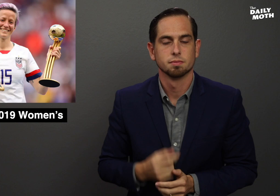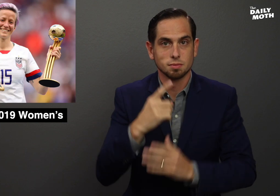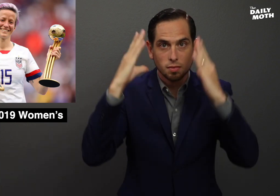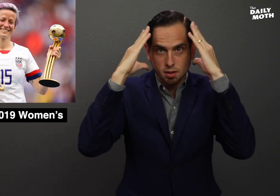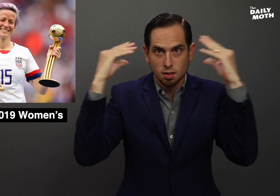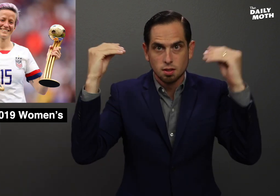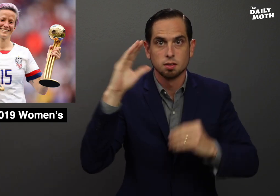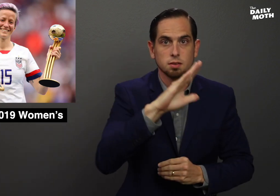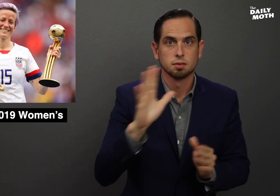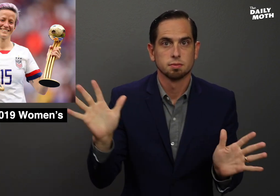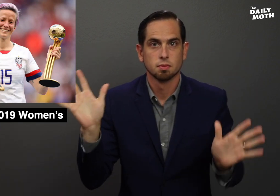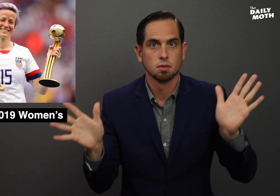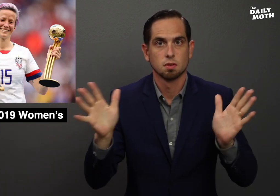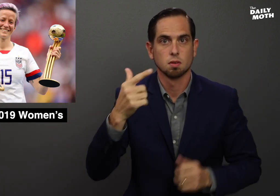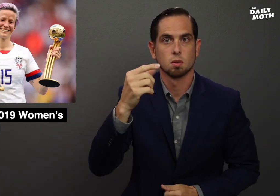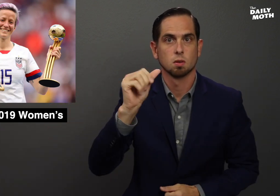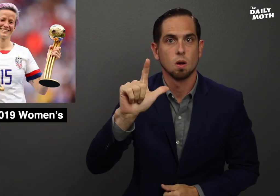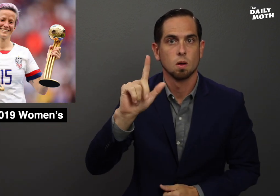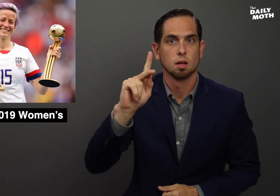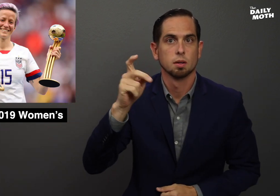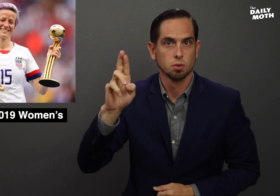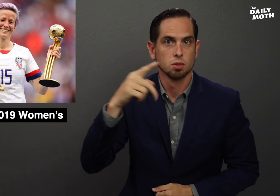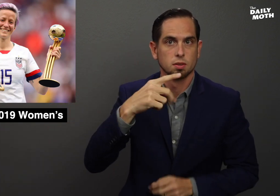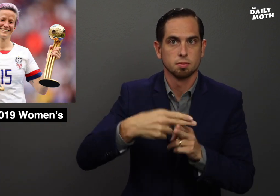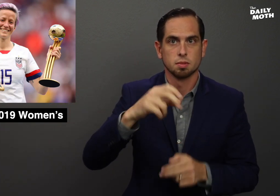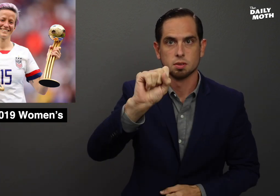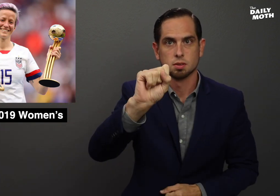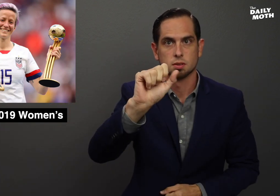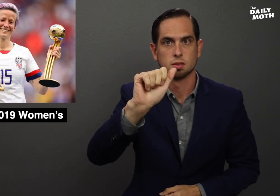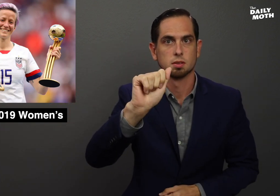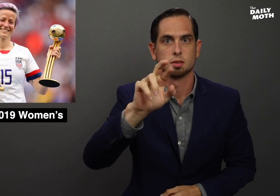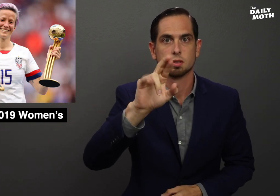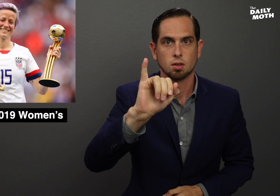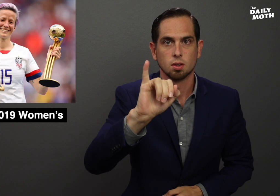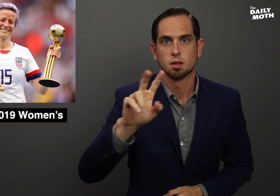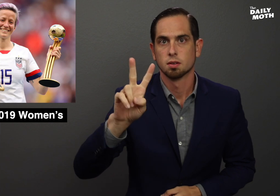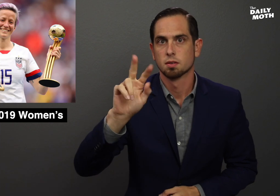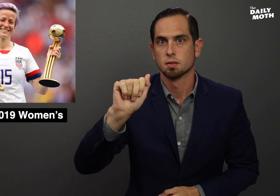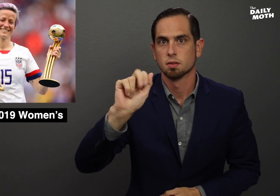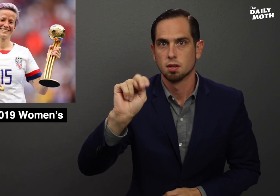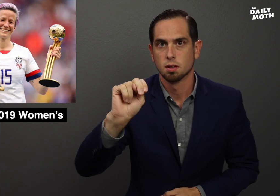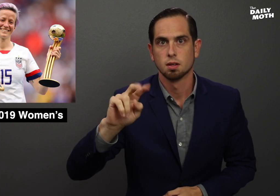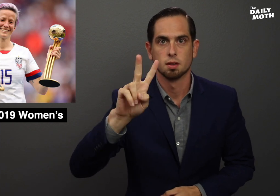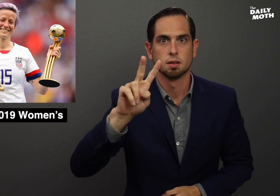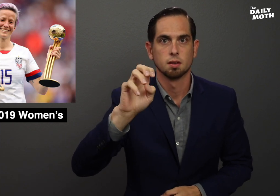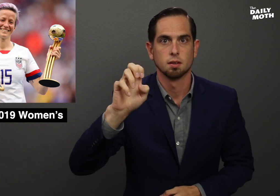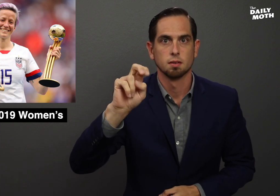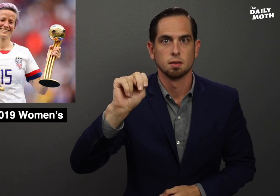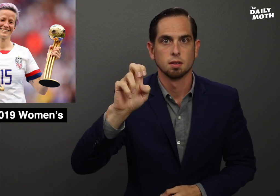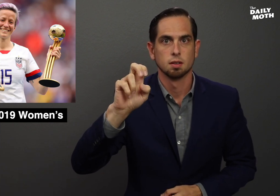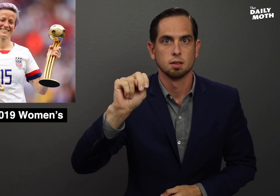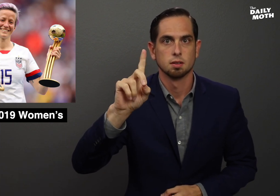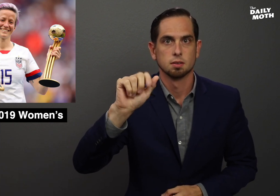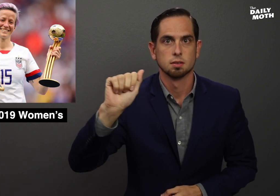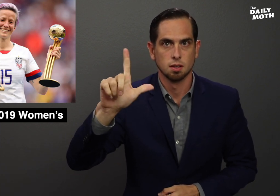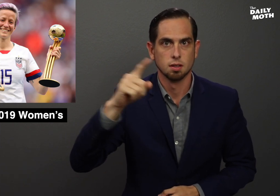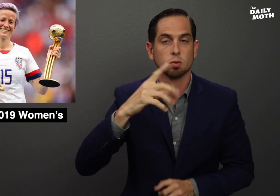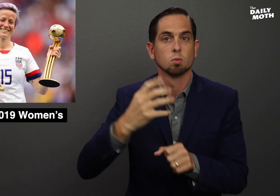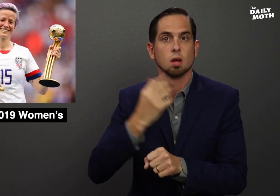The Netherlands' goalkeeper, Sari Van Veenendaal won